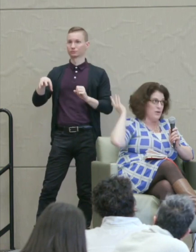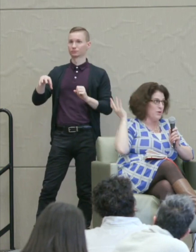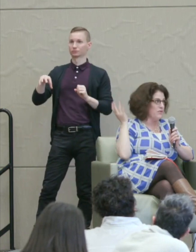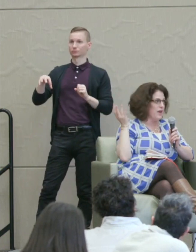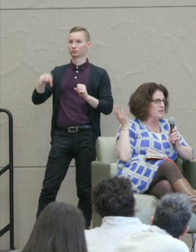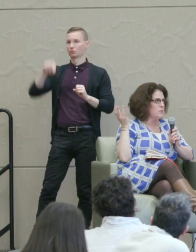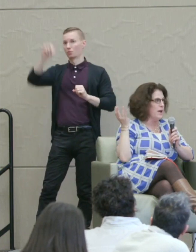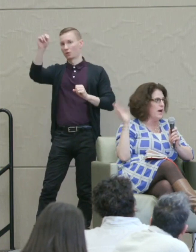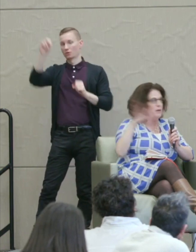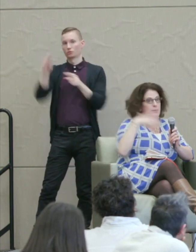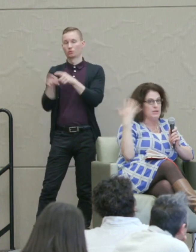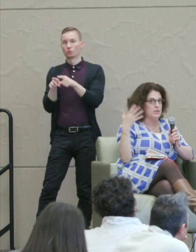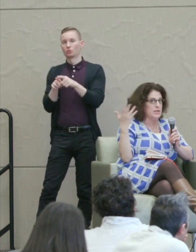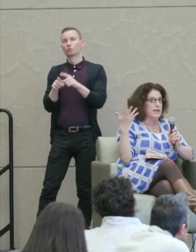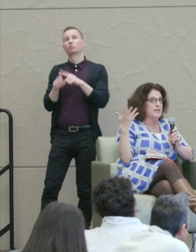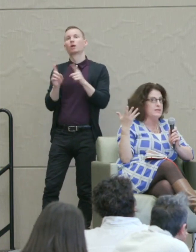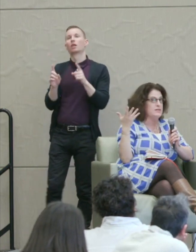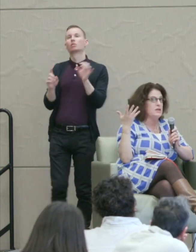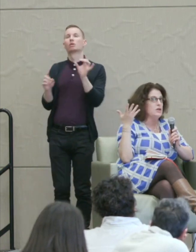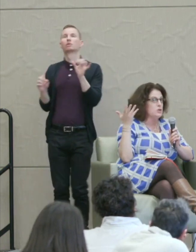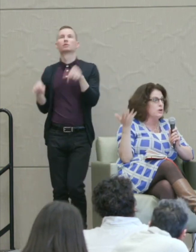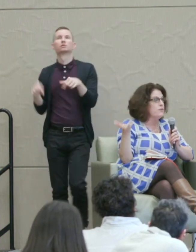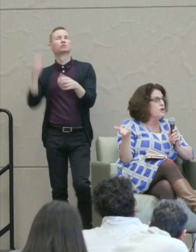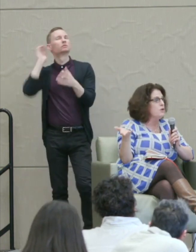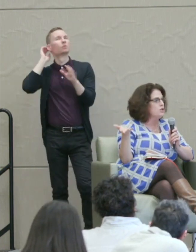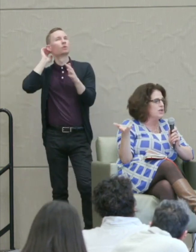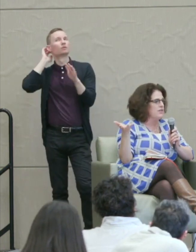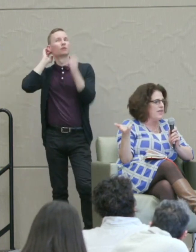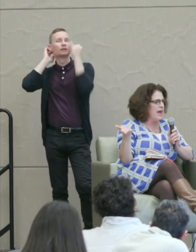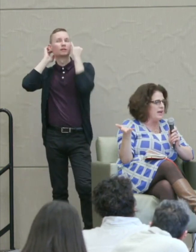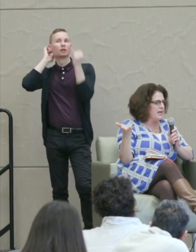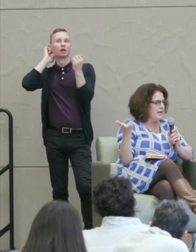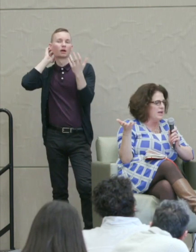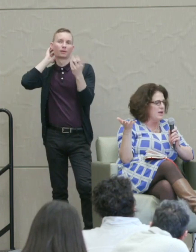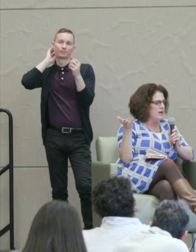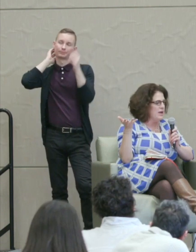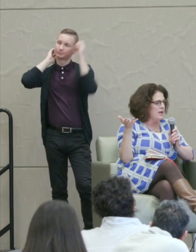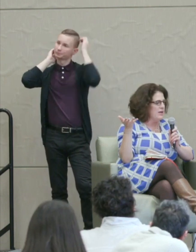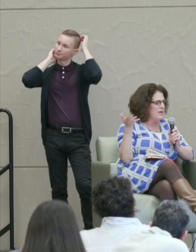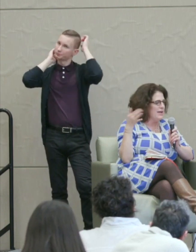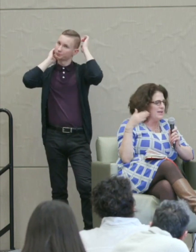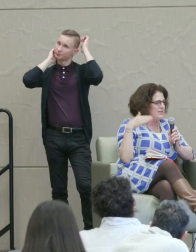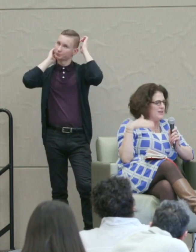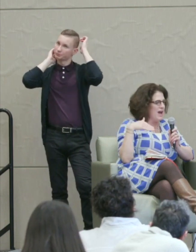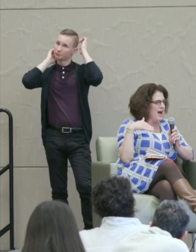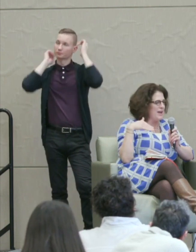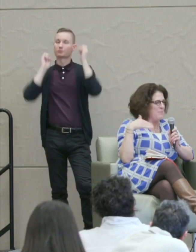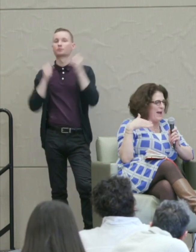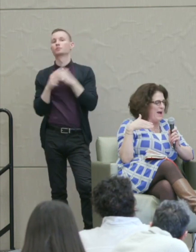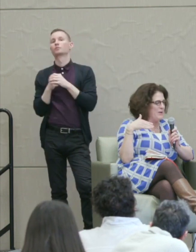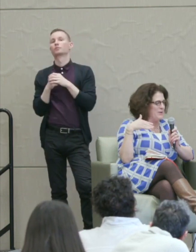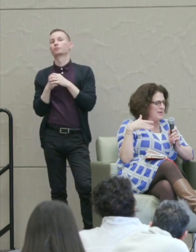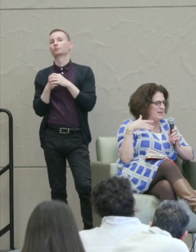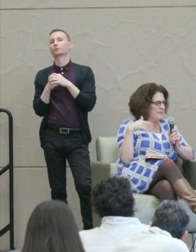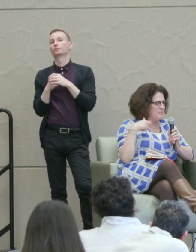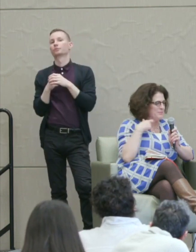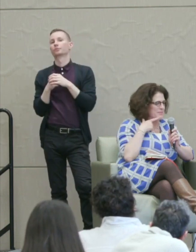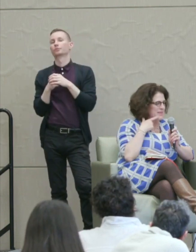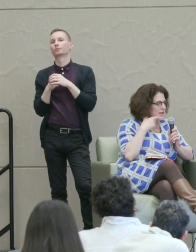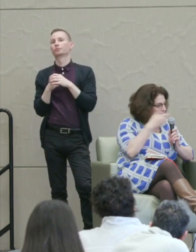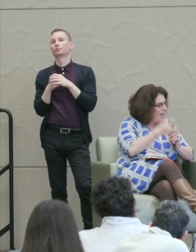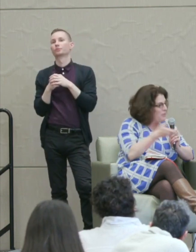the north side as well but just like this sort of notion that it's not about ... And